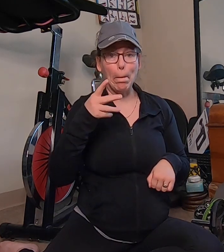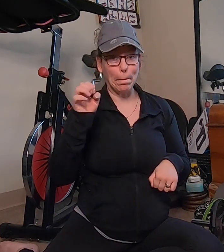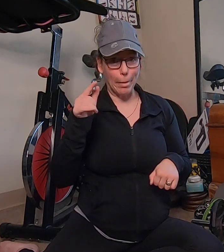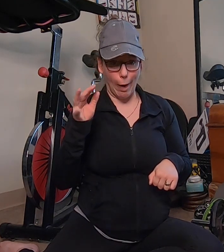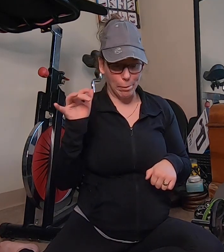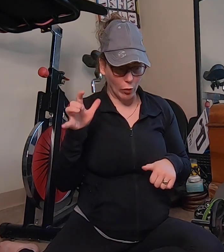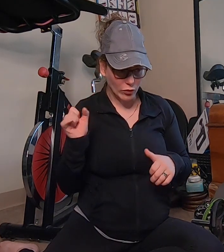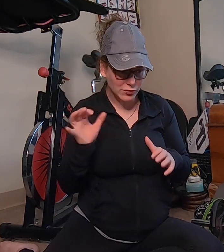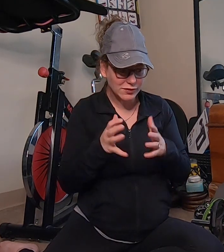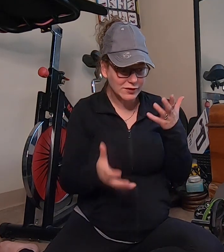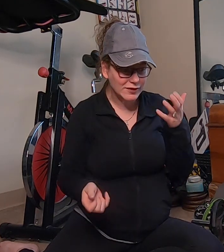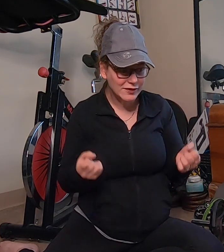pebbles